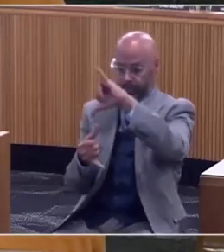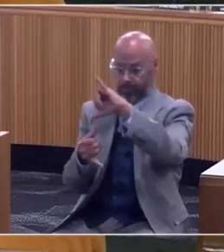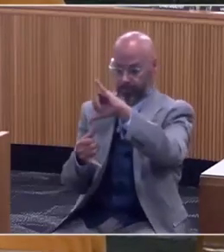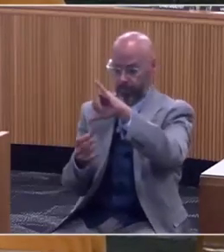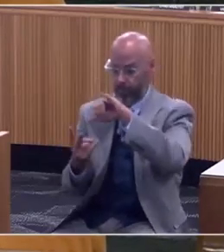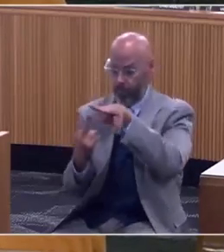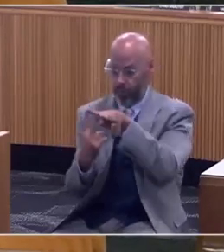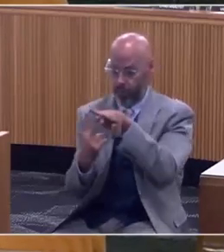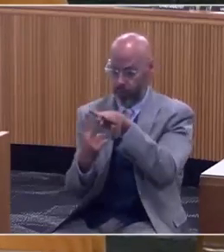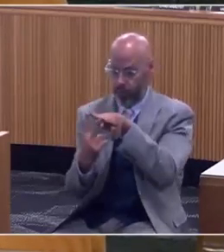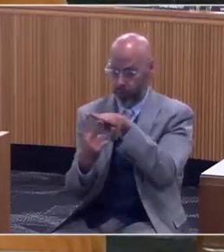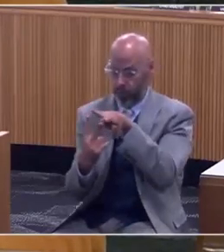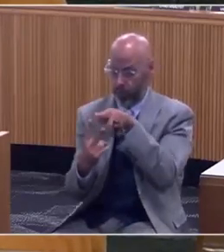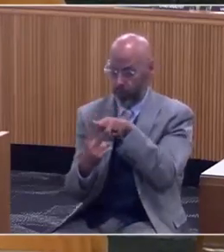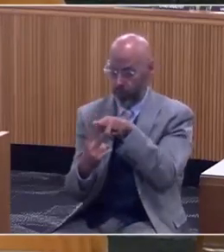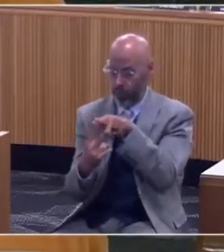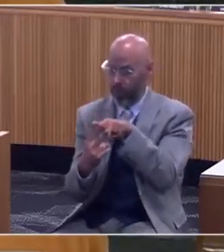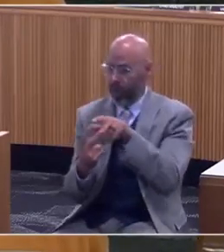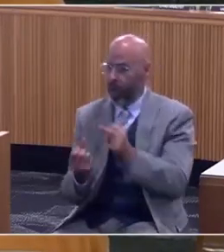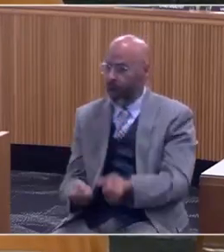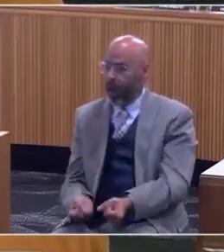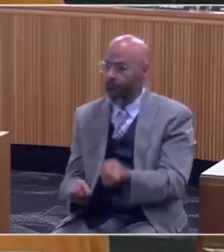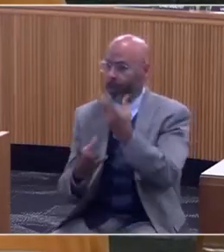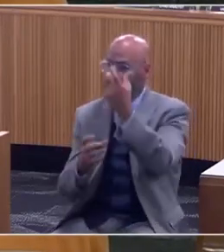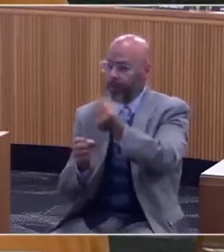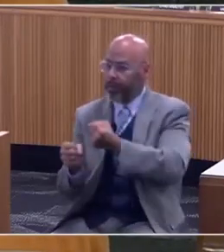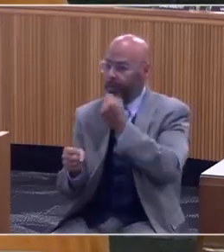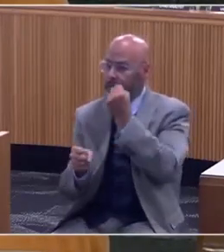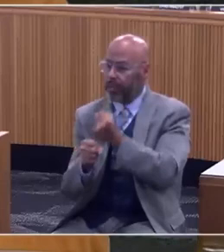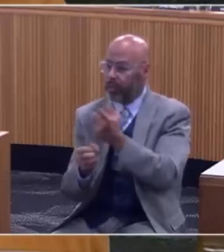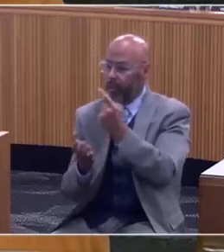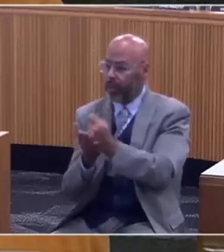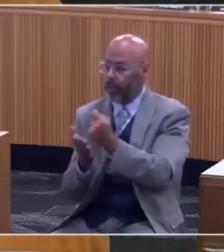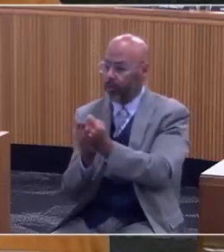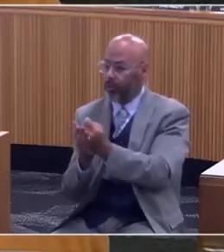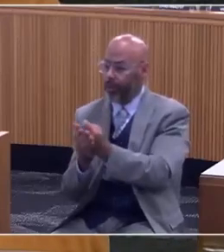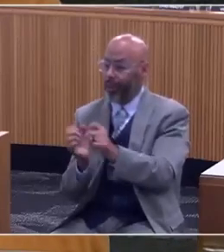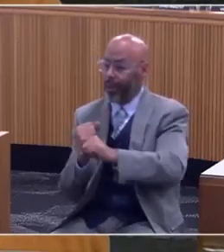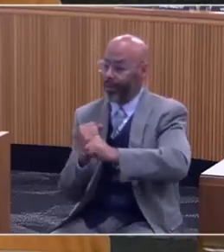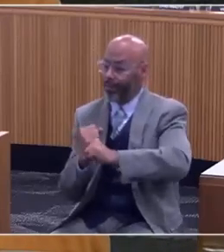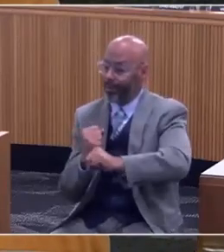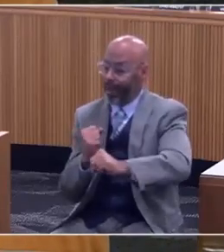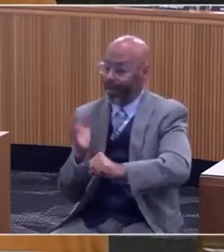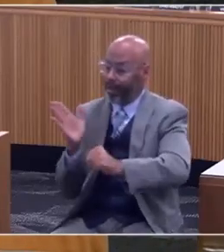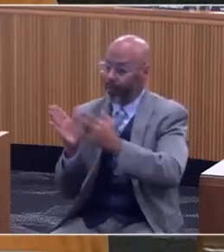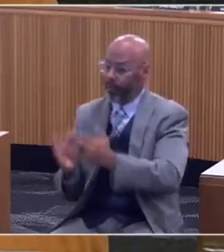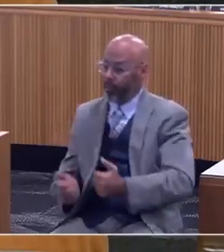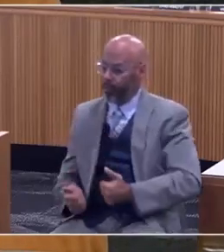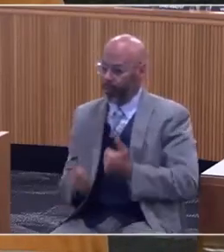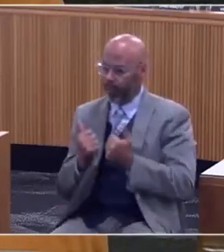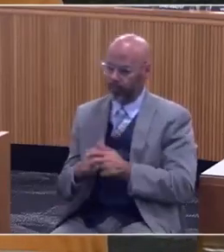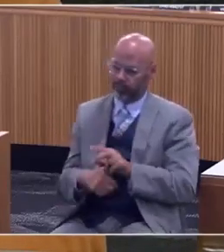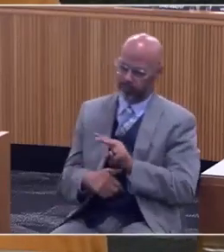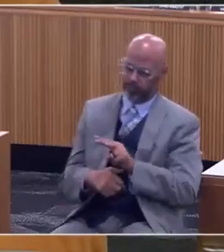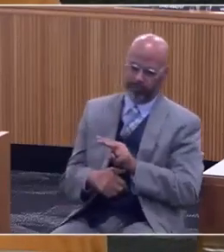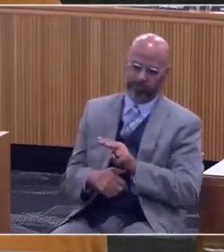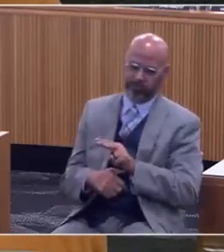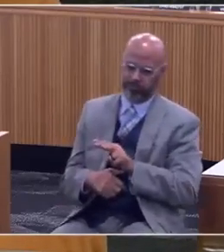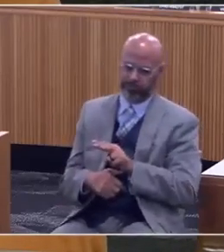One is how many years does a treatment extend a person's life, and that is pretty quantitative.